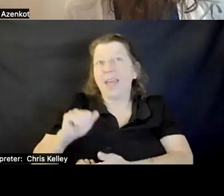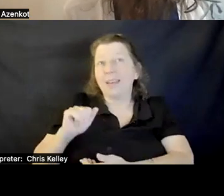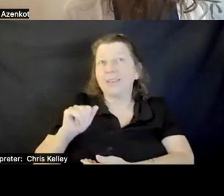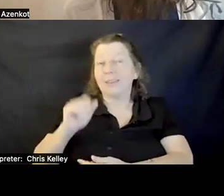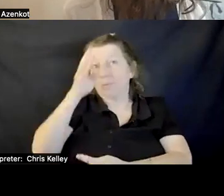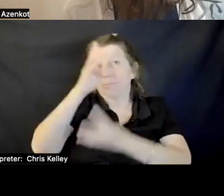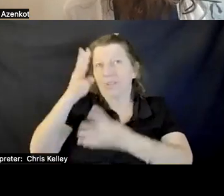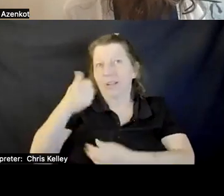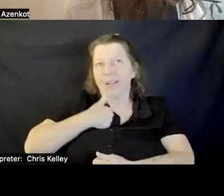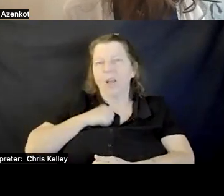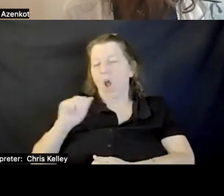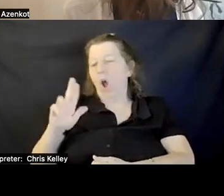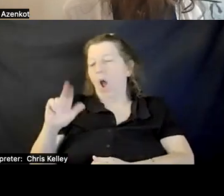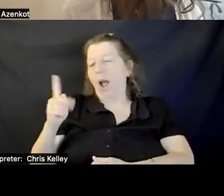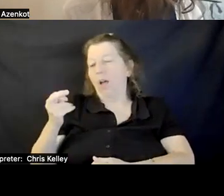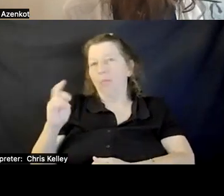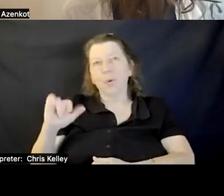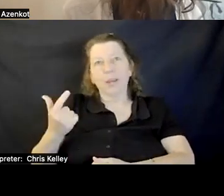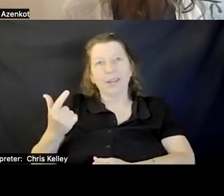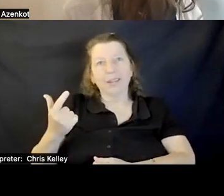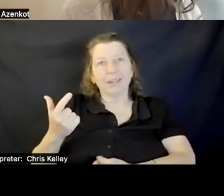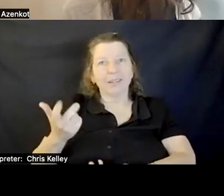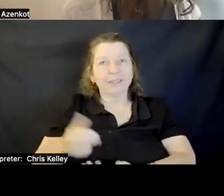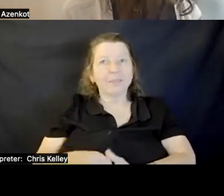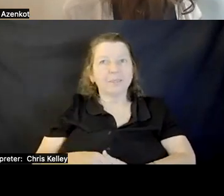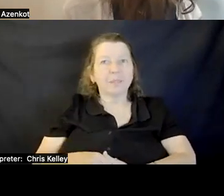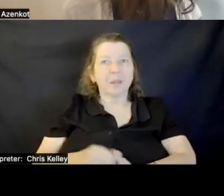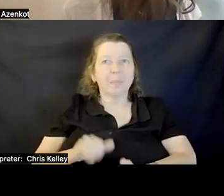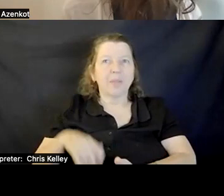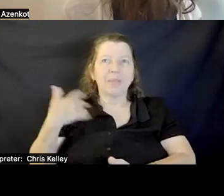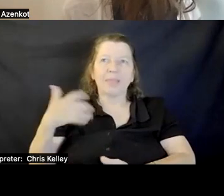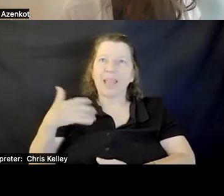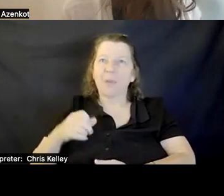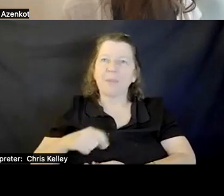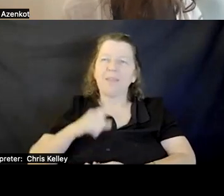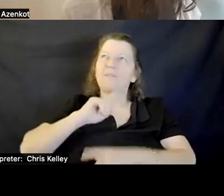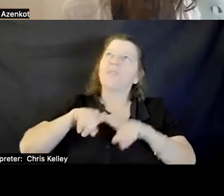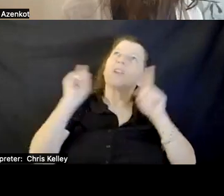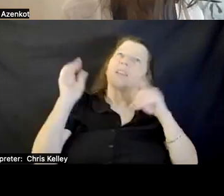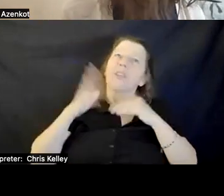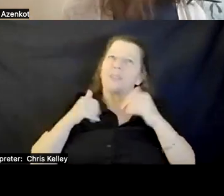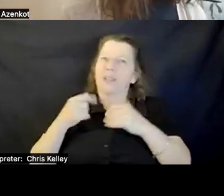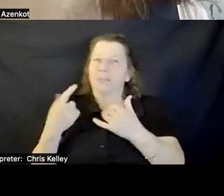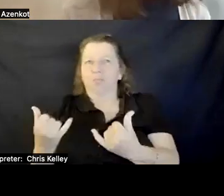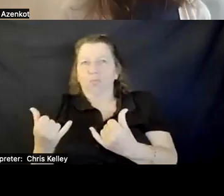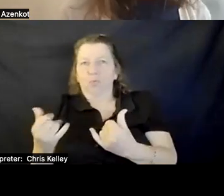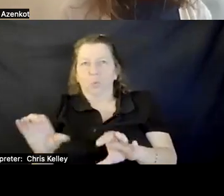creates what you say or something? That would be totally different than current authoring tools.